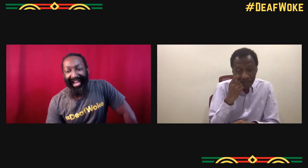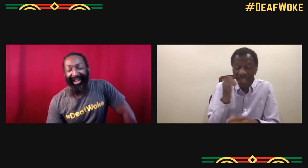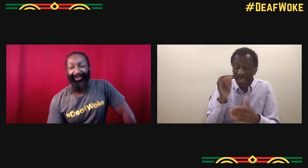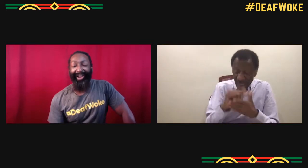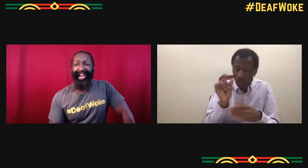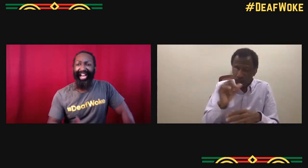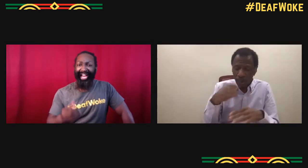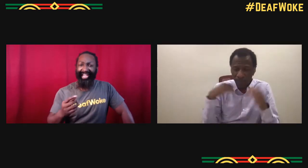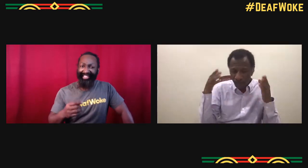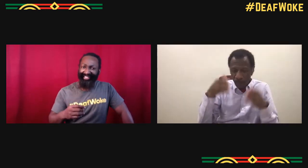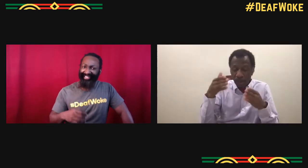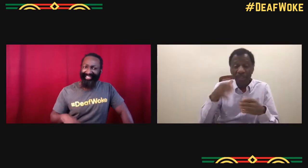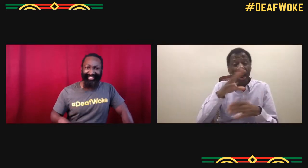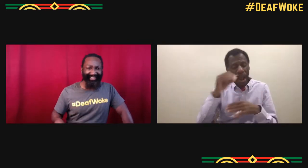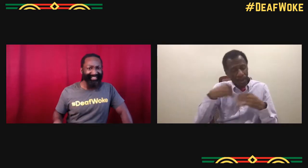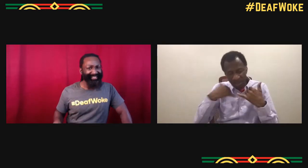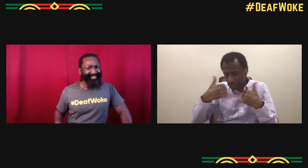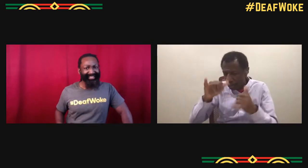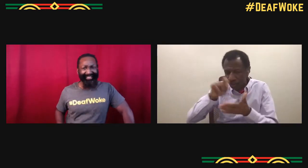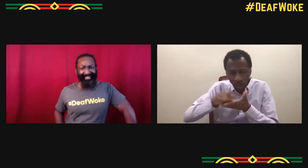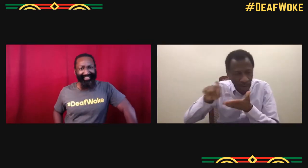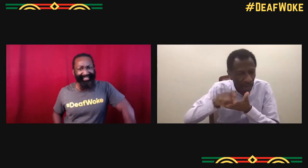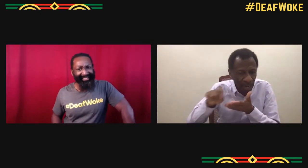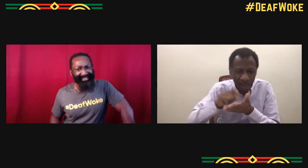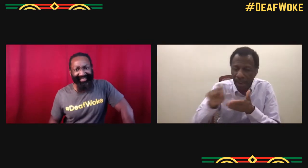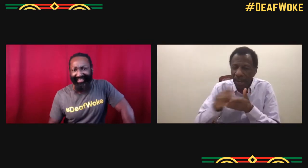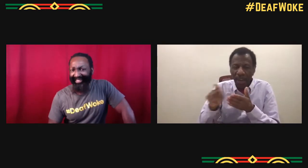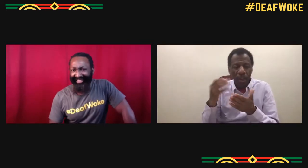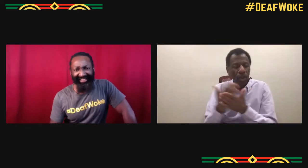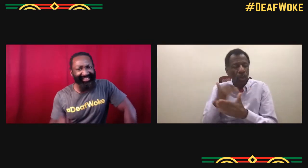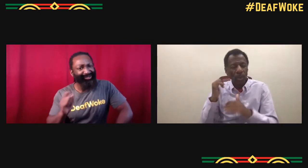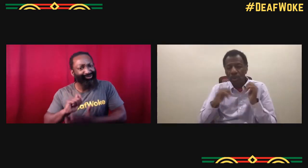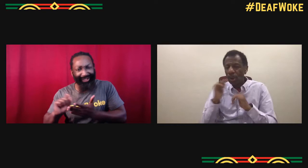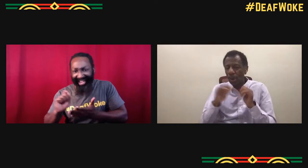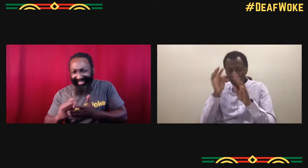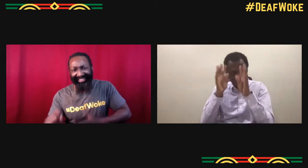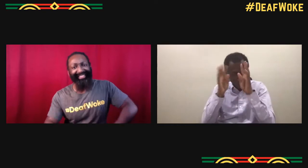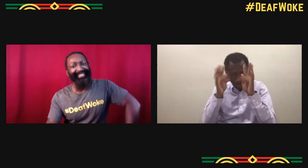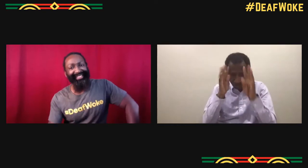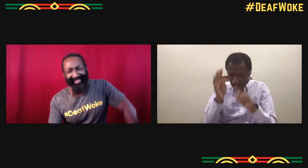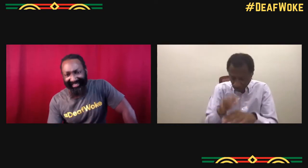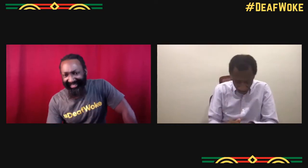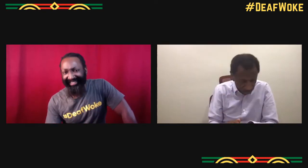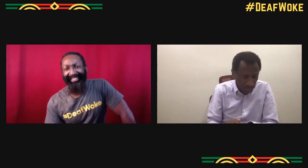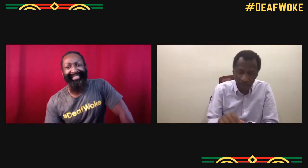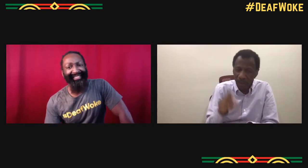Yep, so we're working on those partnerships. We're focusing on some more writing scripts